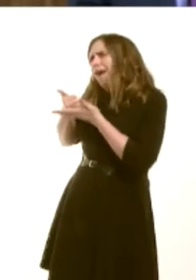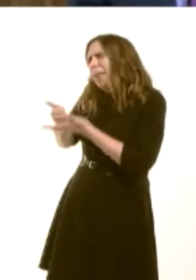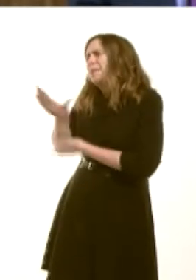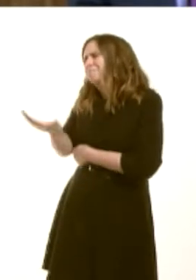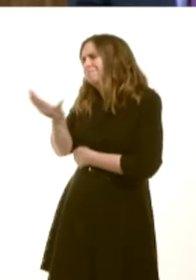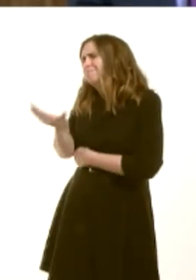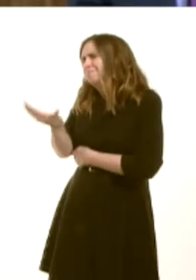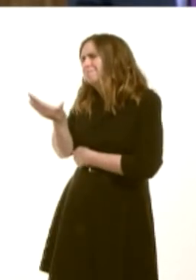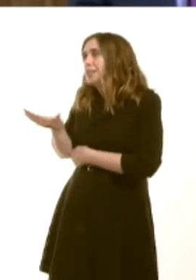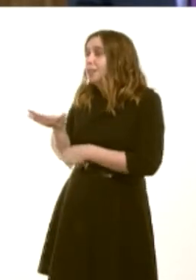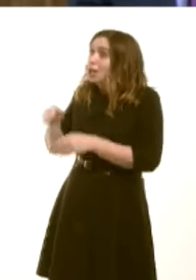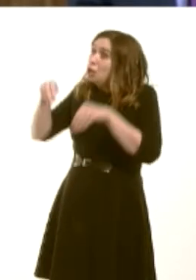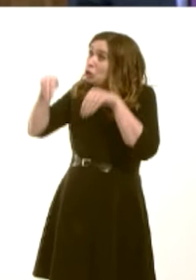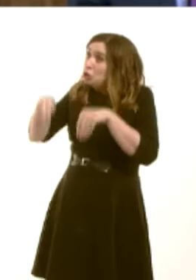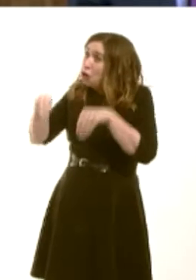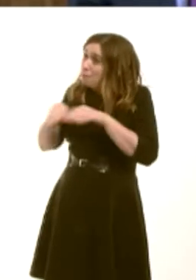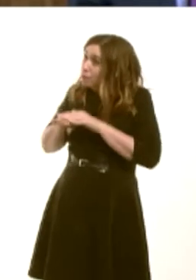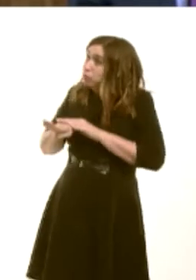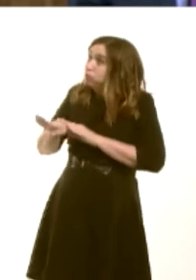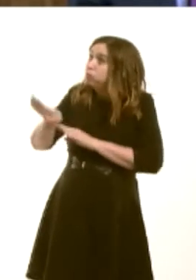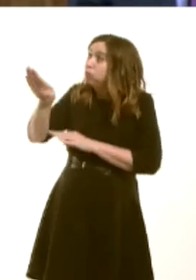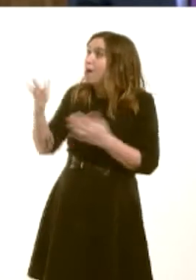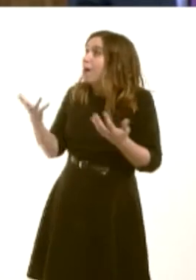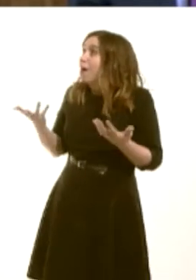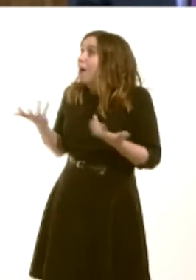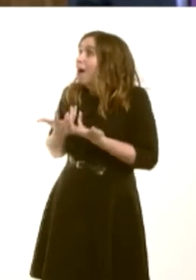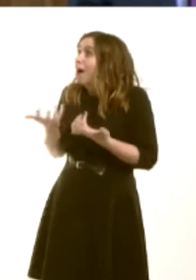of demand for their products, and that demand is driven by peopleís disposable incomes.